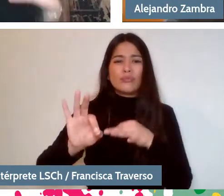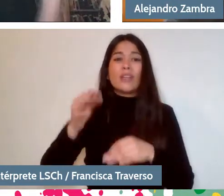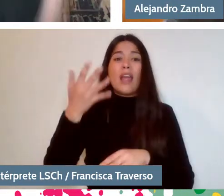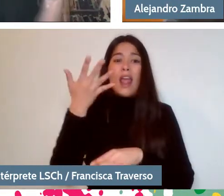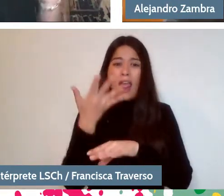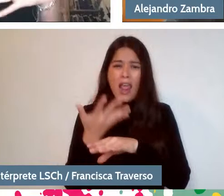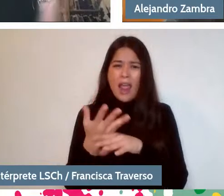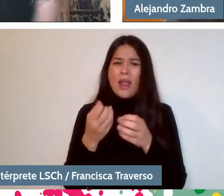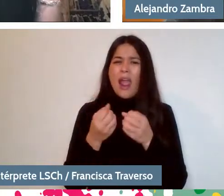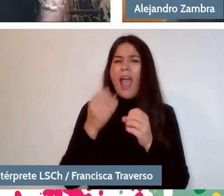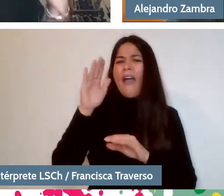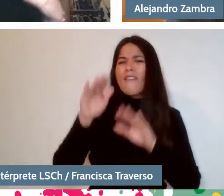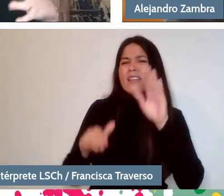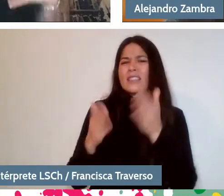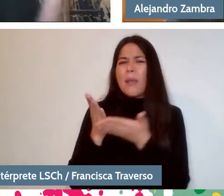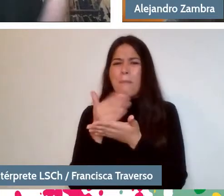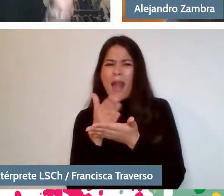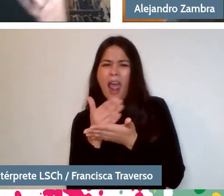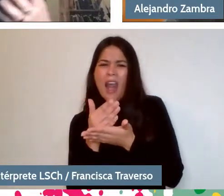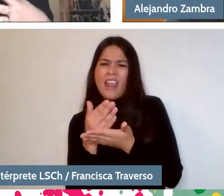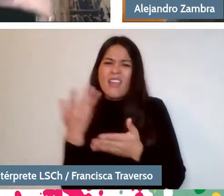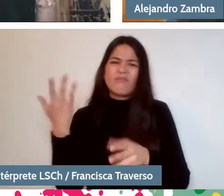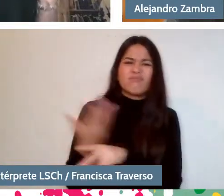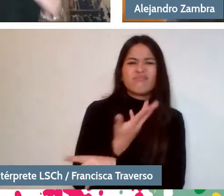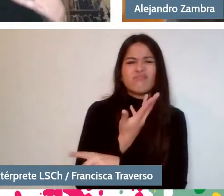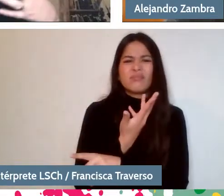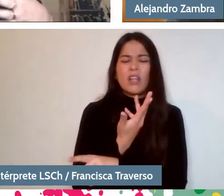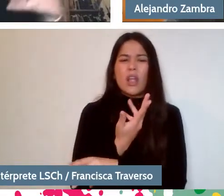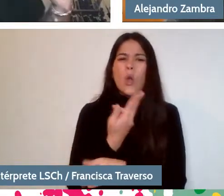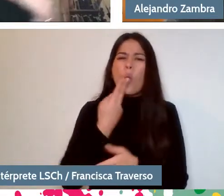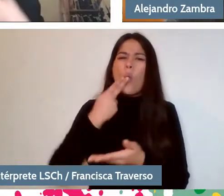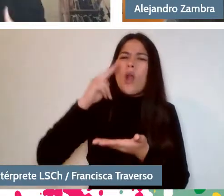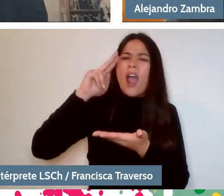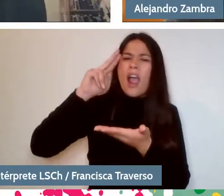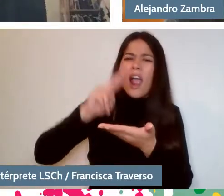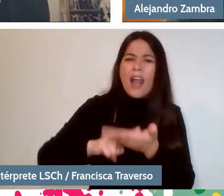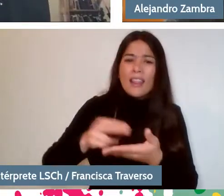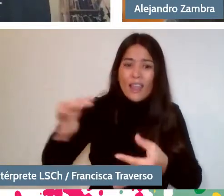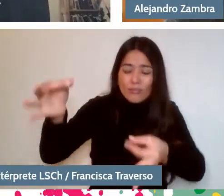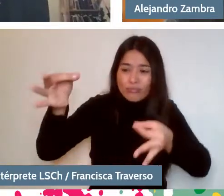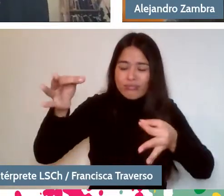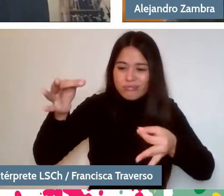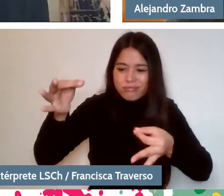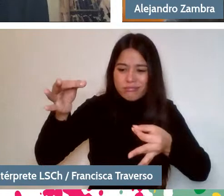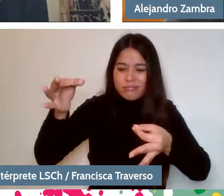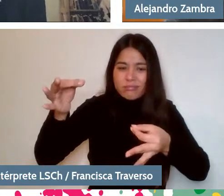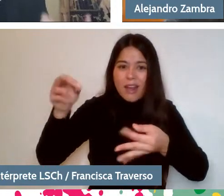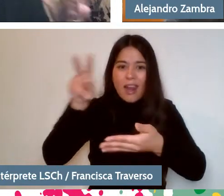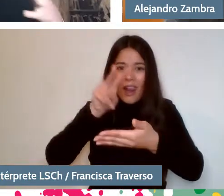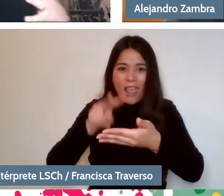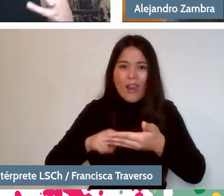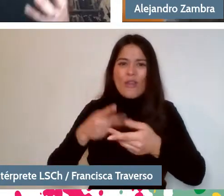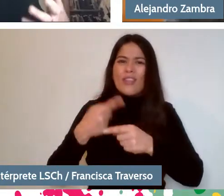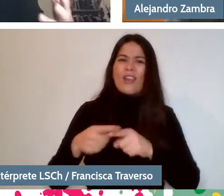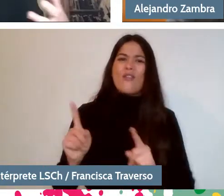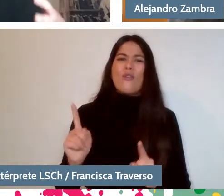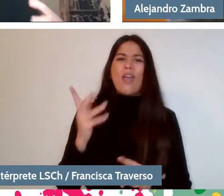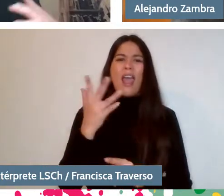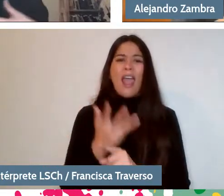an almost trip, a letter that maybe is read, maybe not. Certain relationships, and there is a very beautiful scene